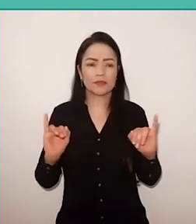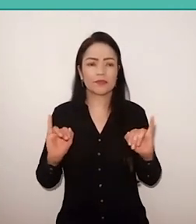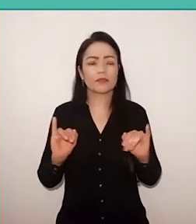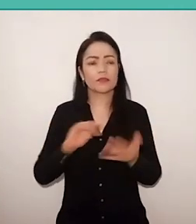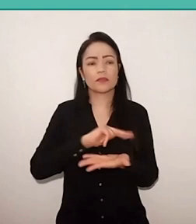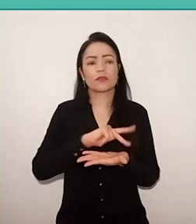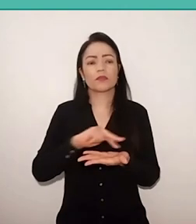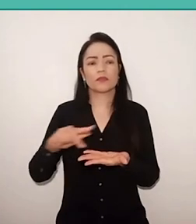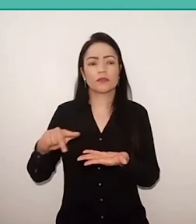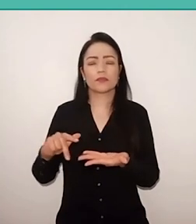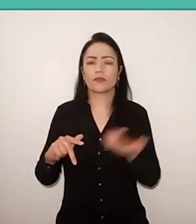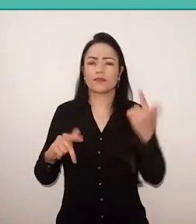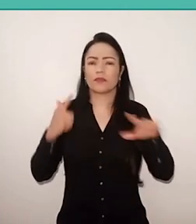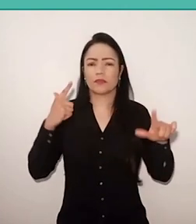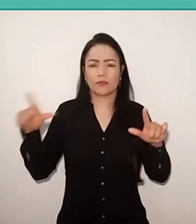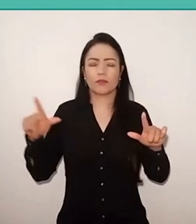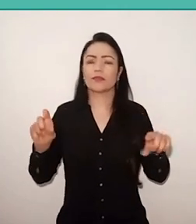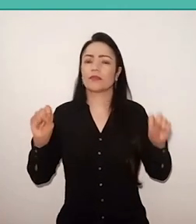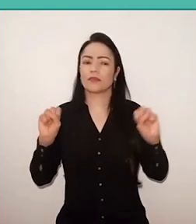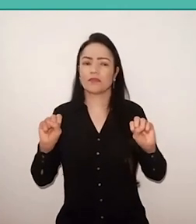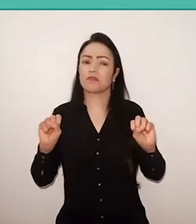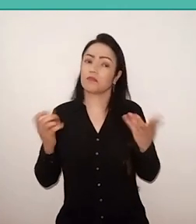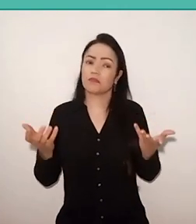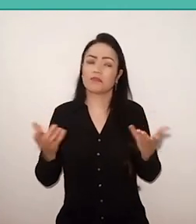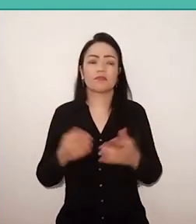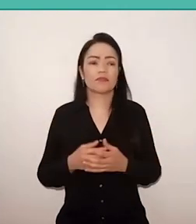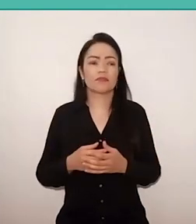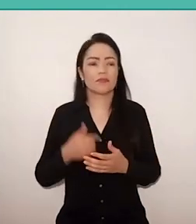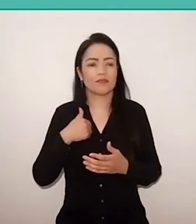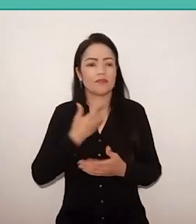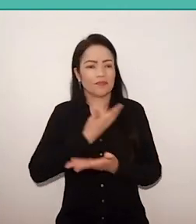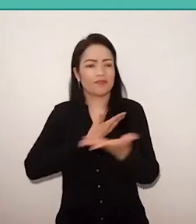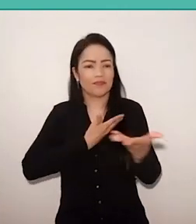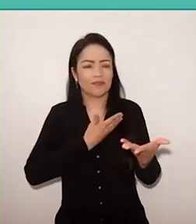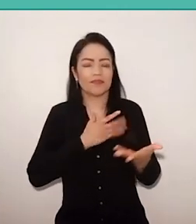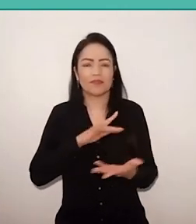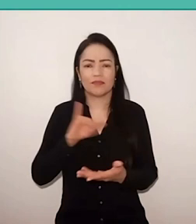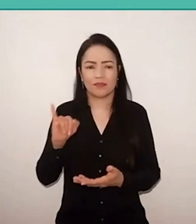there are others, most likely, even that my colleagues you can vehicular here,